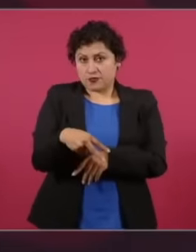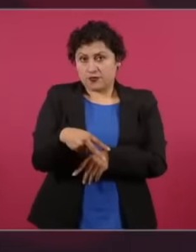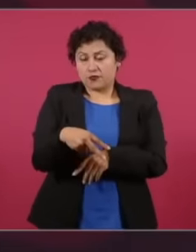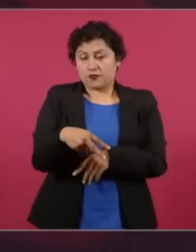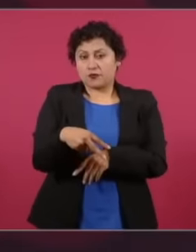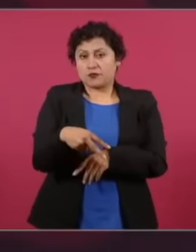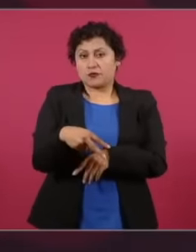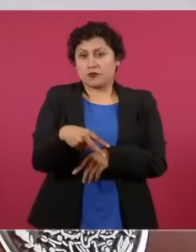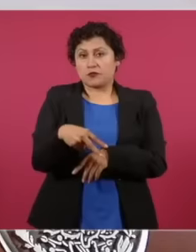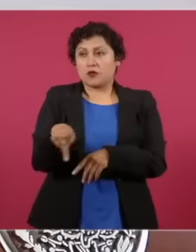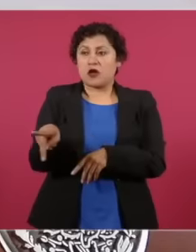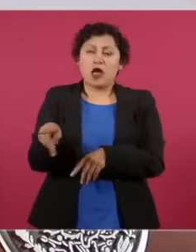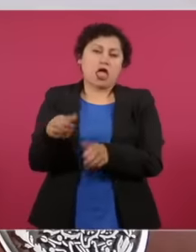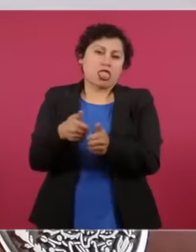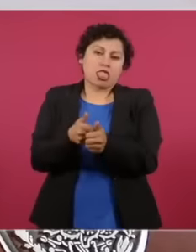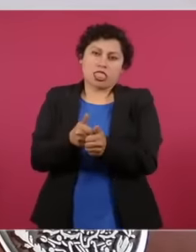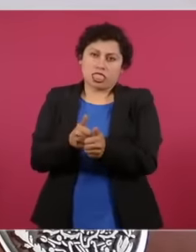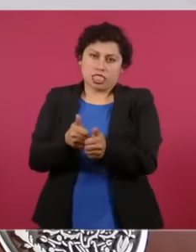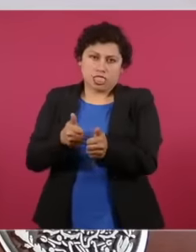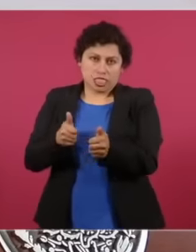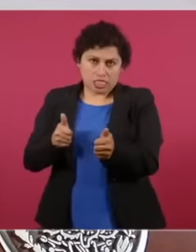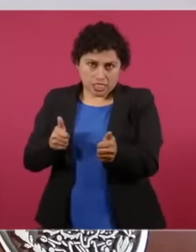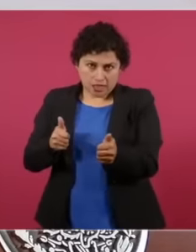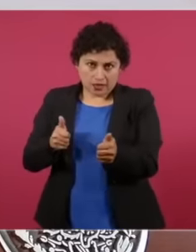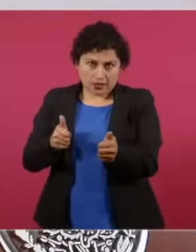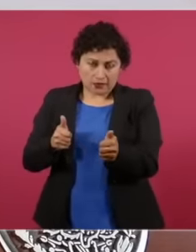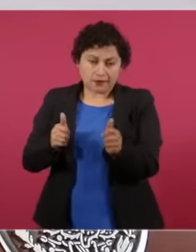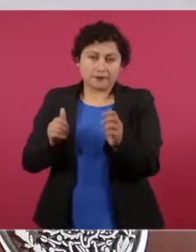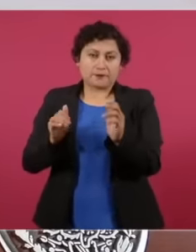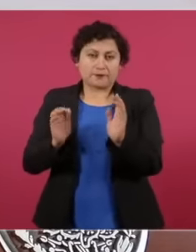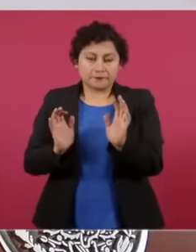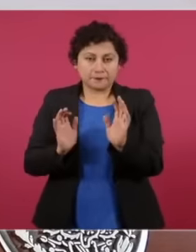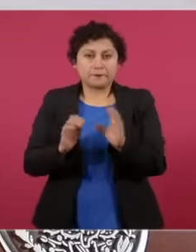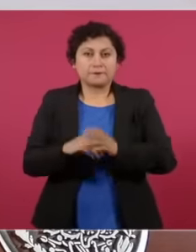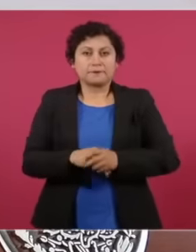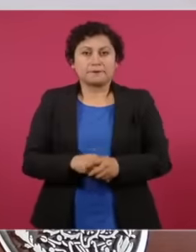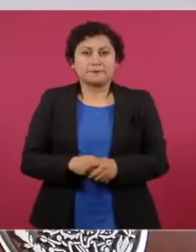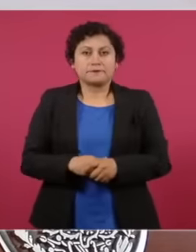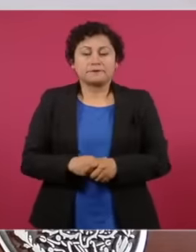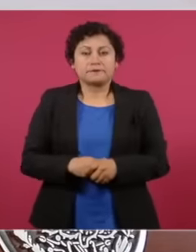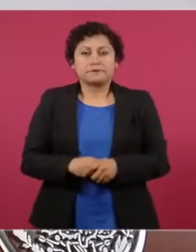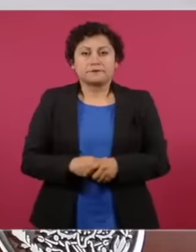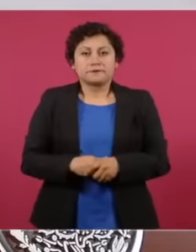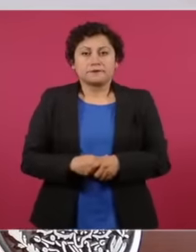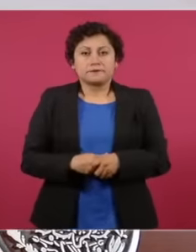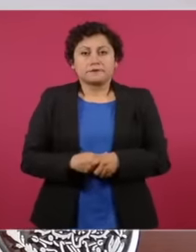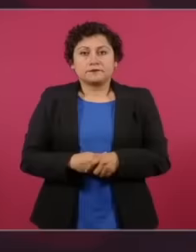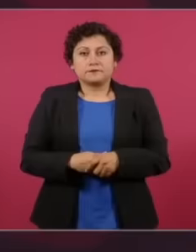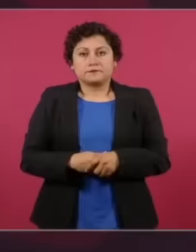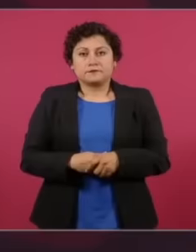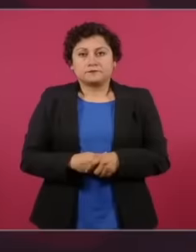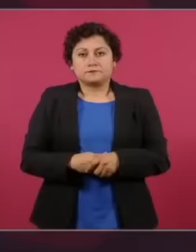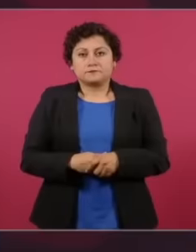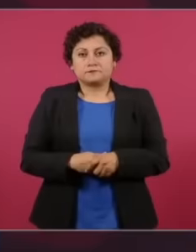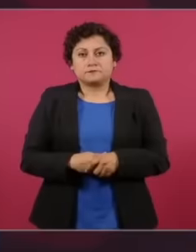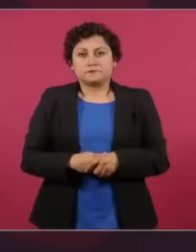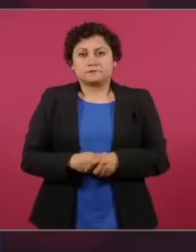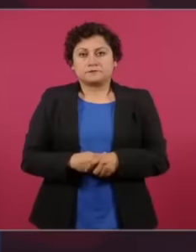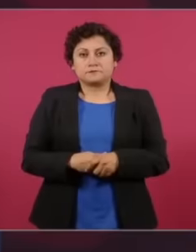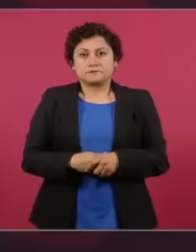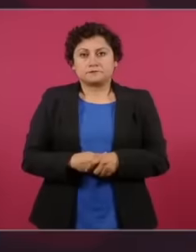backward and